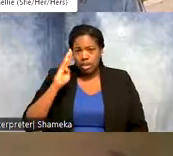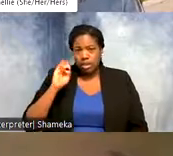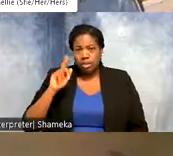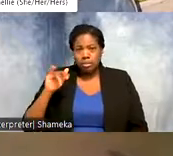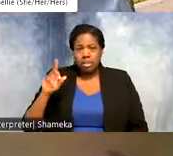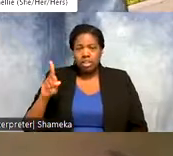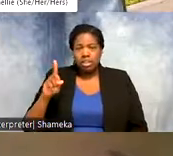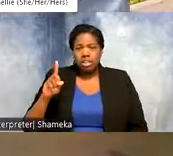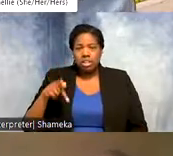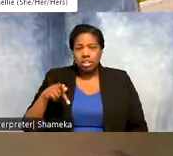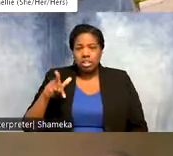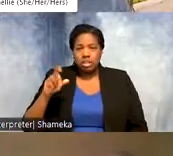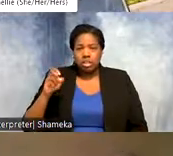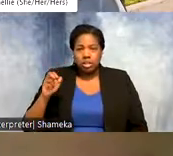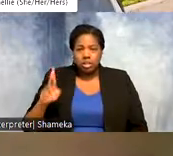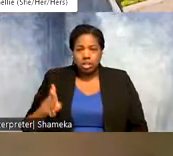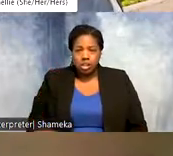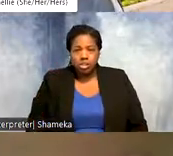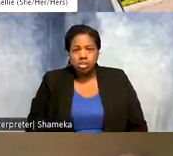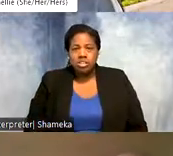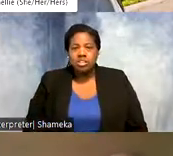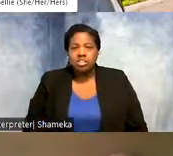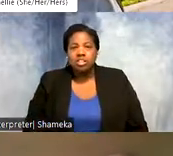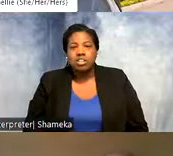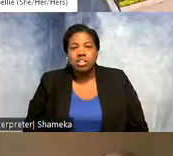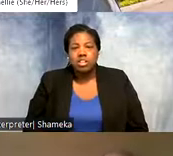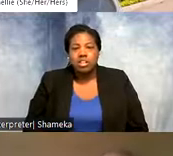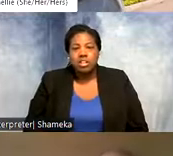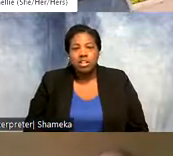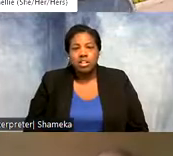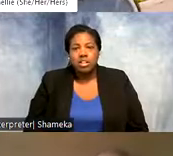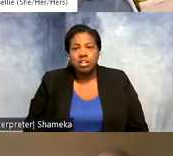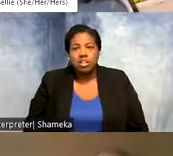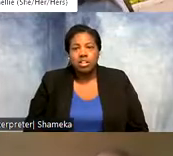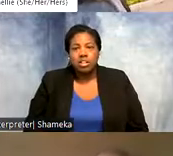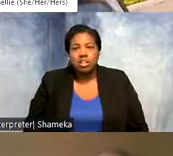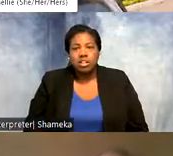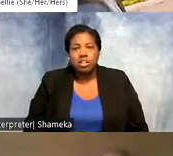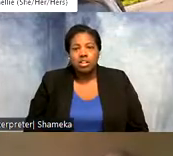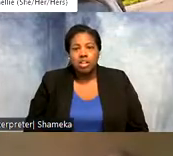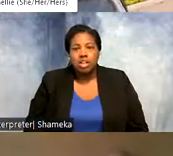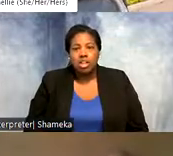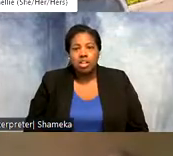So talk to me Allie a little bit about oh uh yes we're getting some observations here.